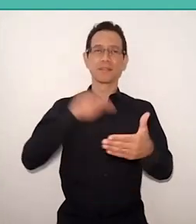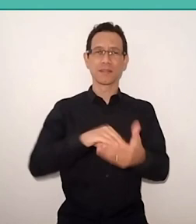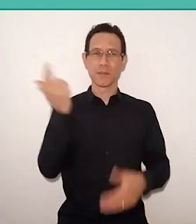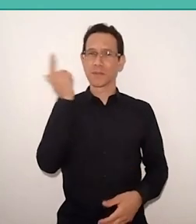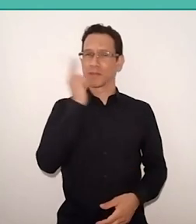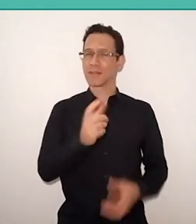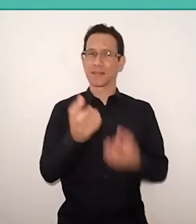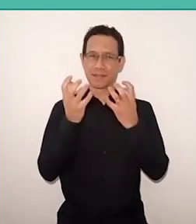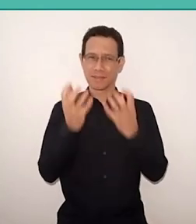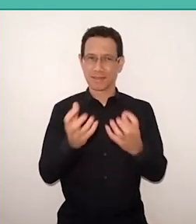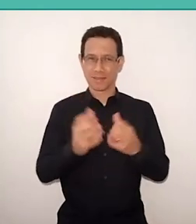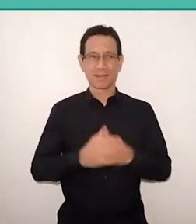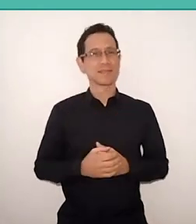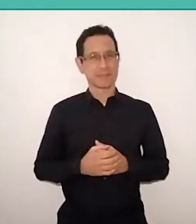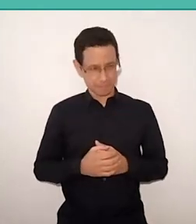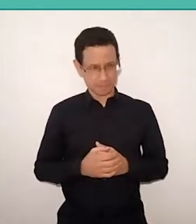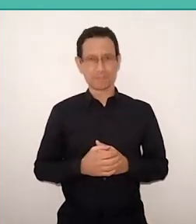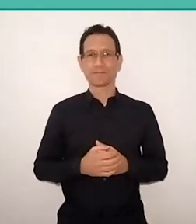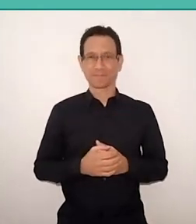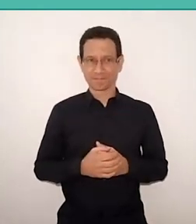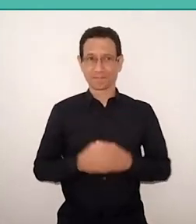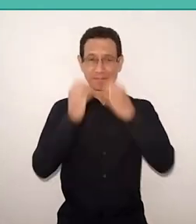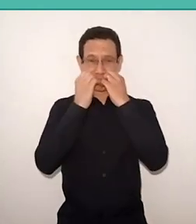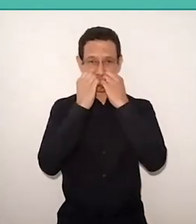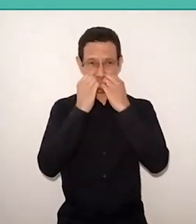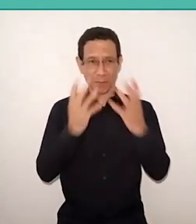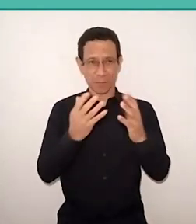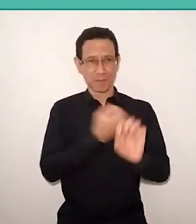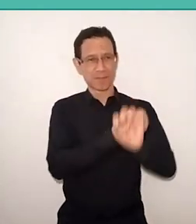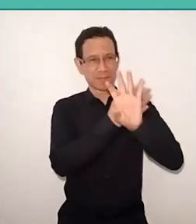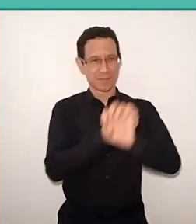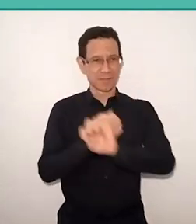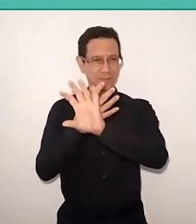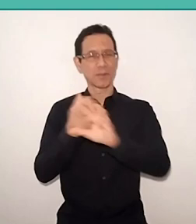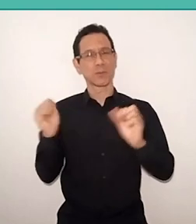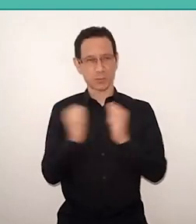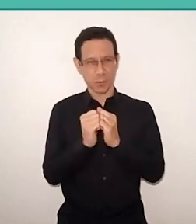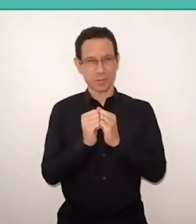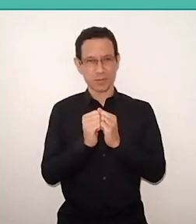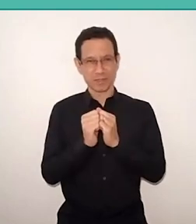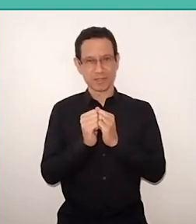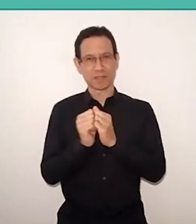So I hope we have a beautiful event, all together contributing with energy, with competence,